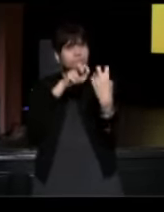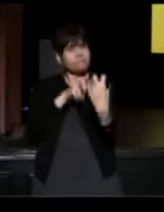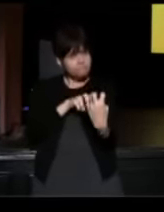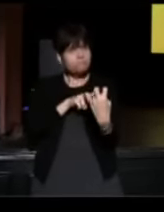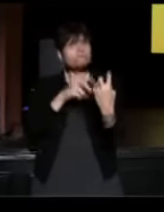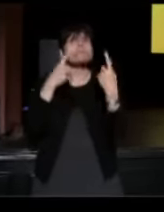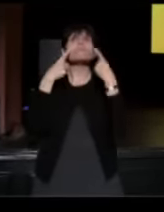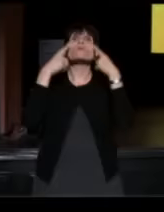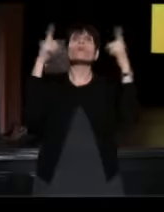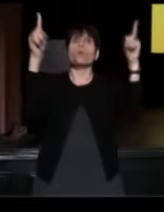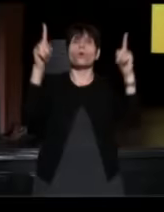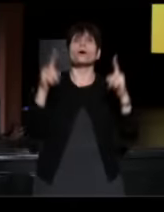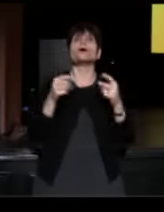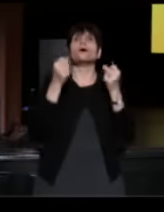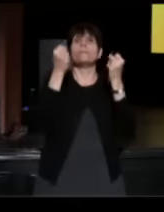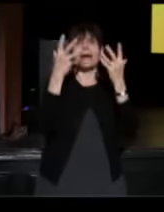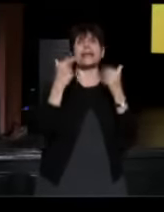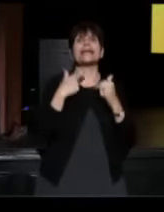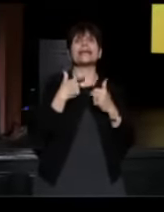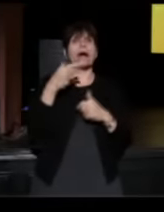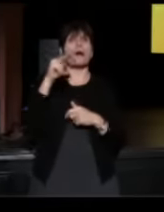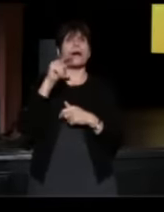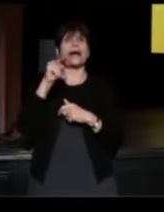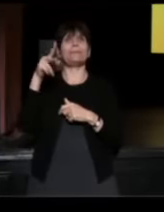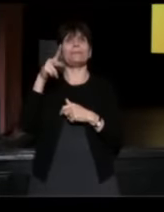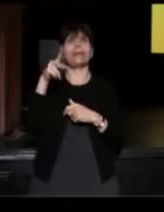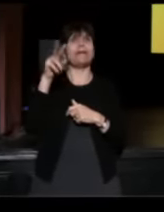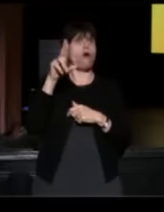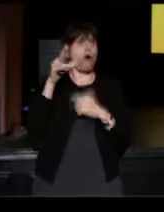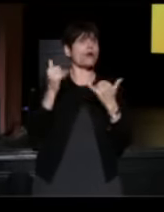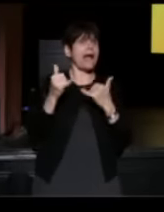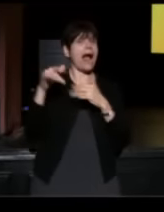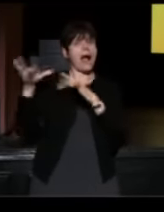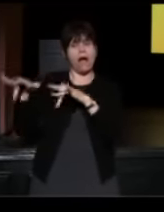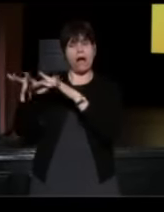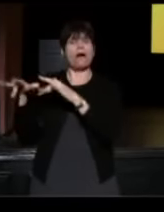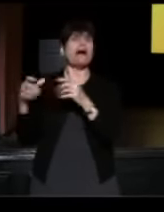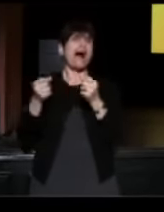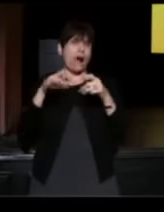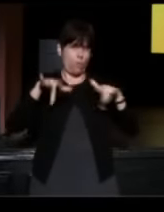we actually do do broadcasts and NPR which you've heard in animations and I'm going to play you a bunch of stuff today.